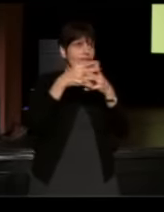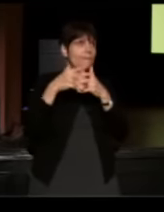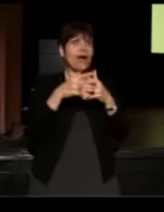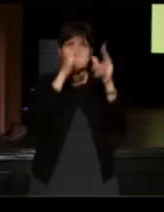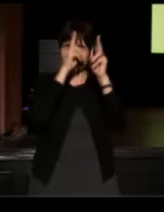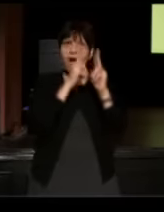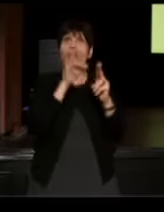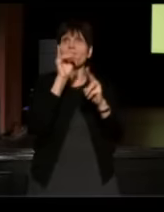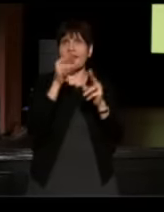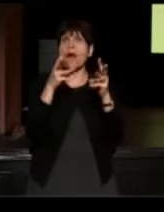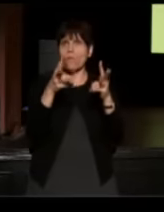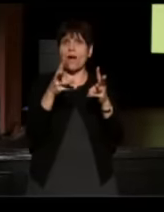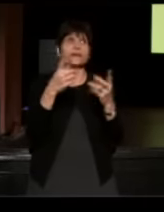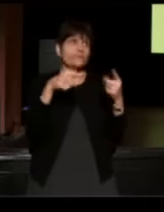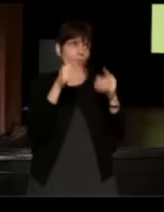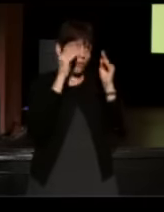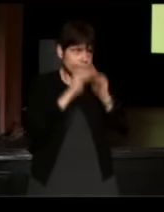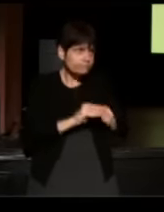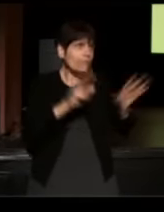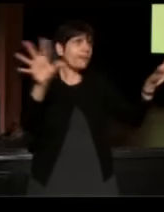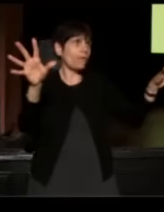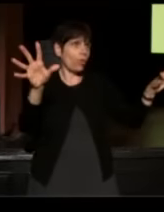and anything that you all can do, well thank you.